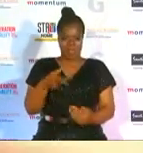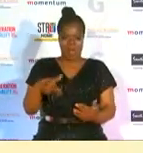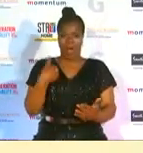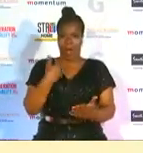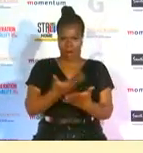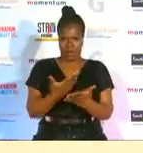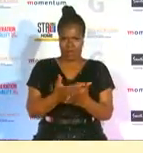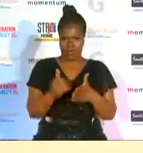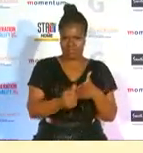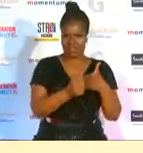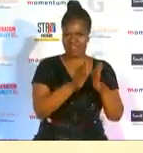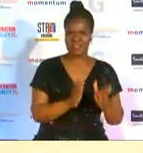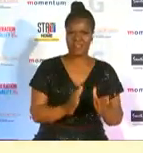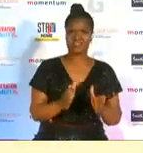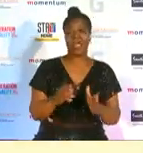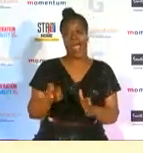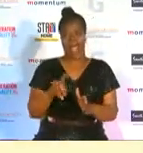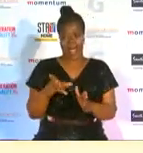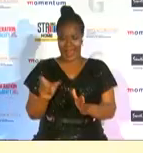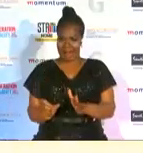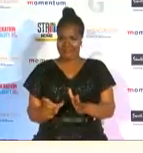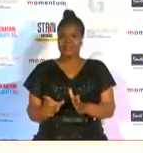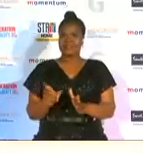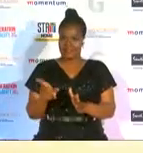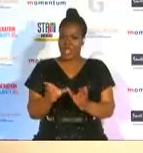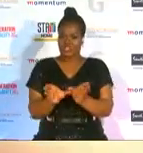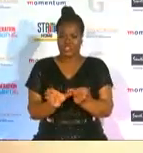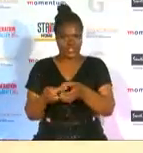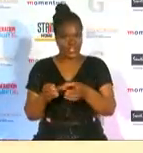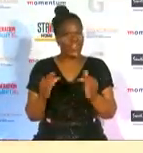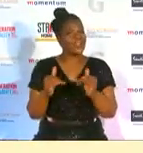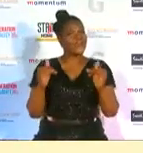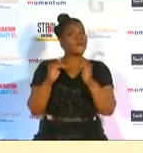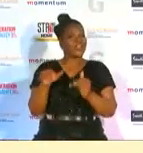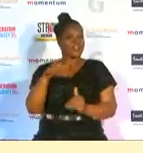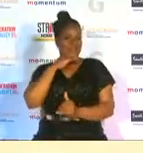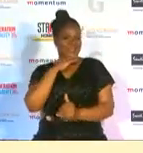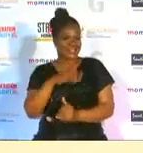who will be at my position that's what genetic equality stands for thank you great well powerful words there from the